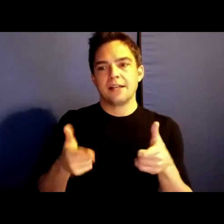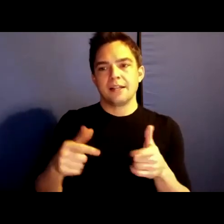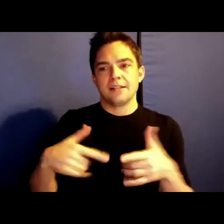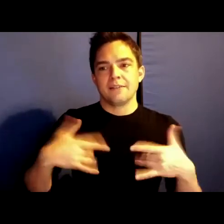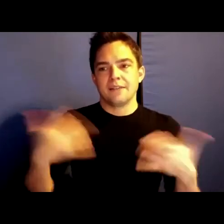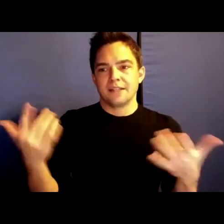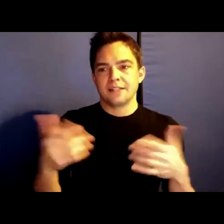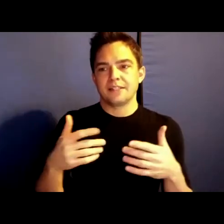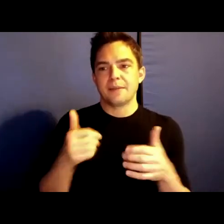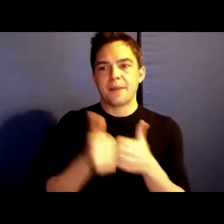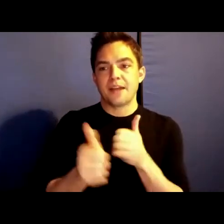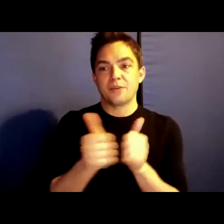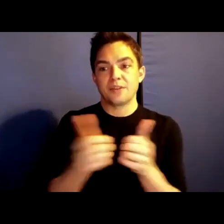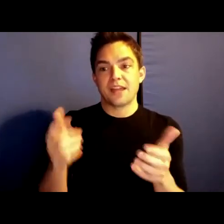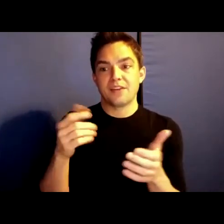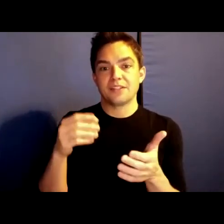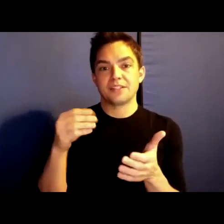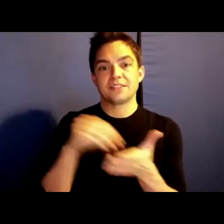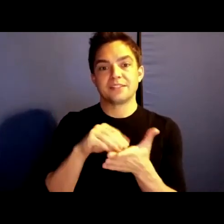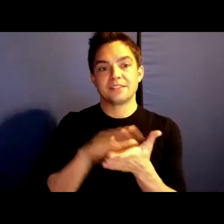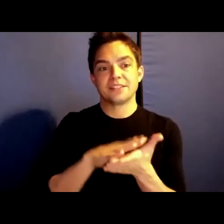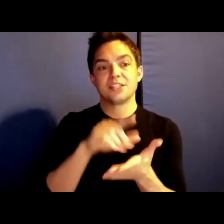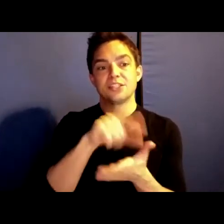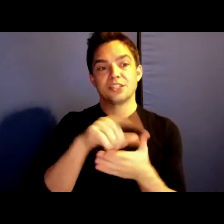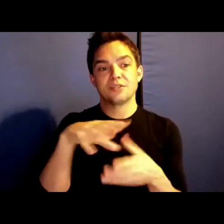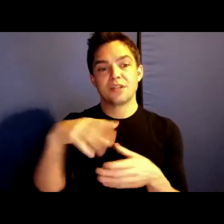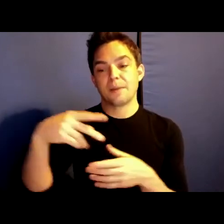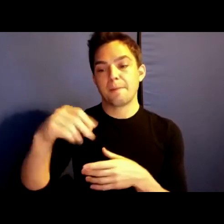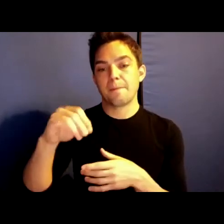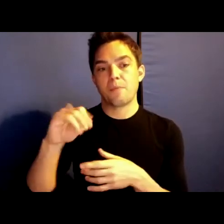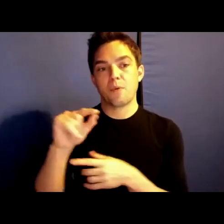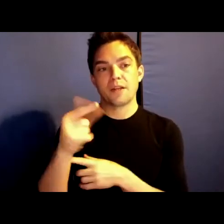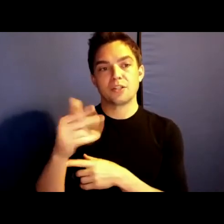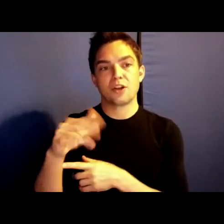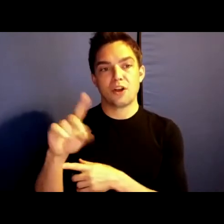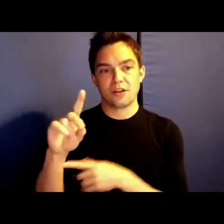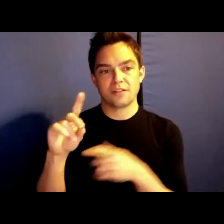noting that Natalie Diaz played point guard for old dominion university, where she helped